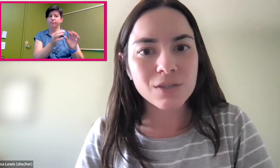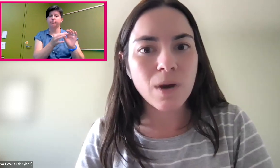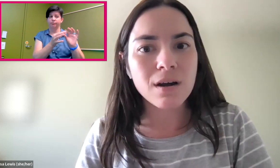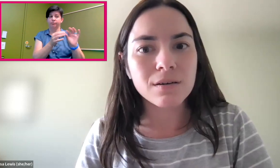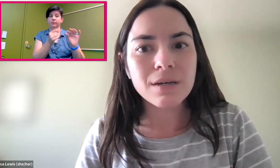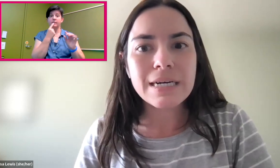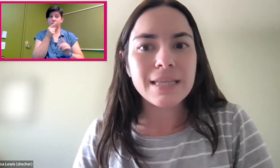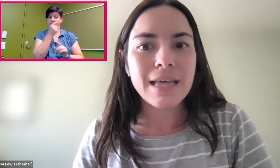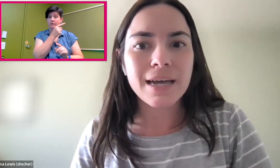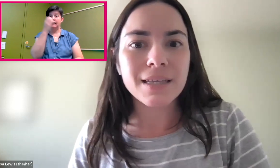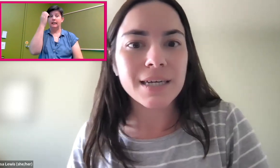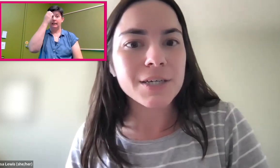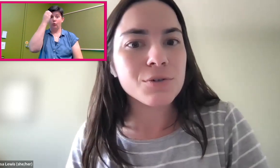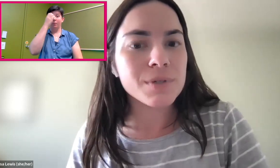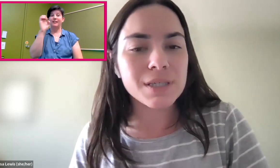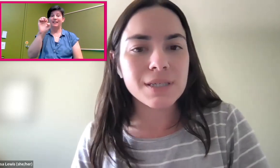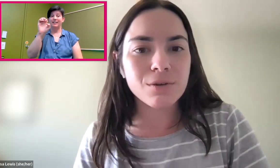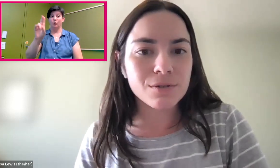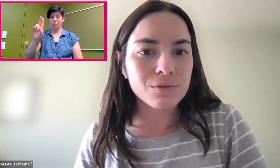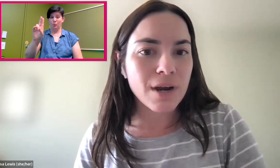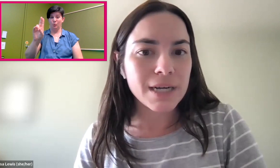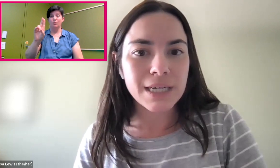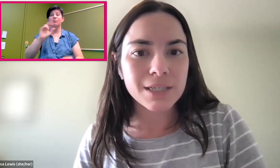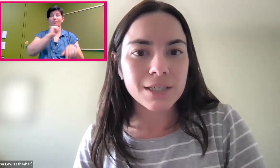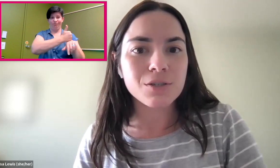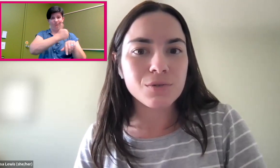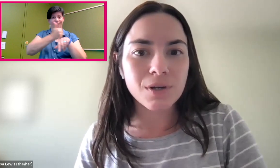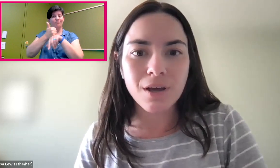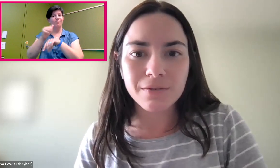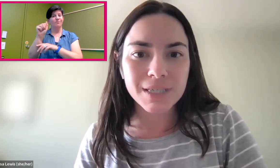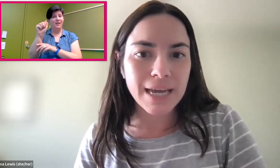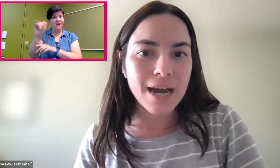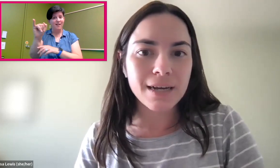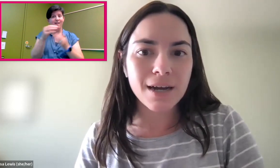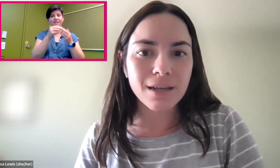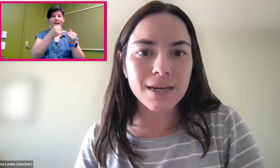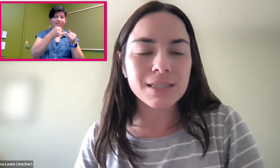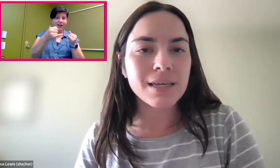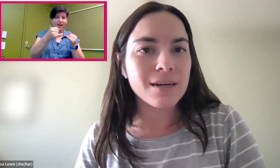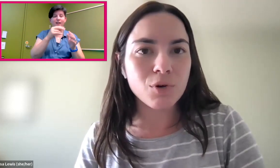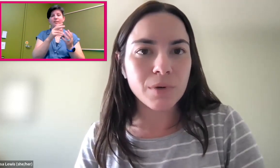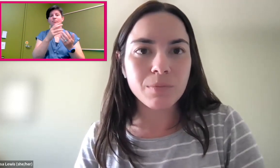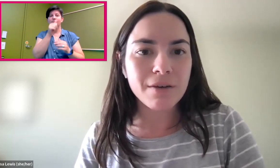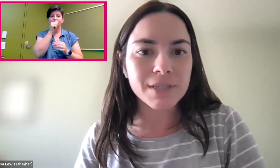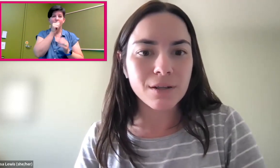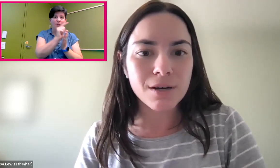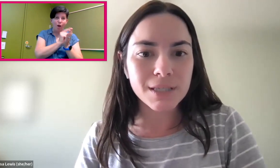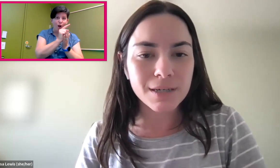as well that the EU is also trying to institute a lot of these AI guidelines and appropriate privacy laws.